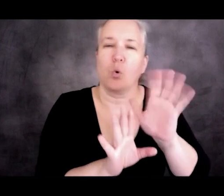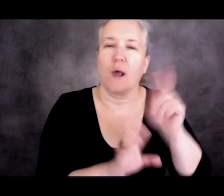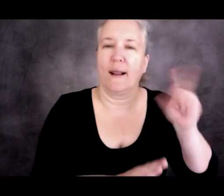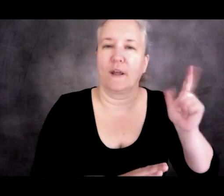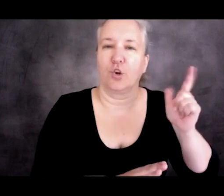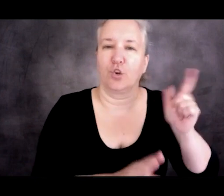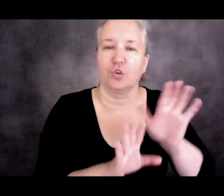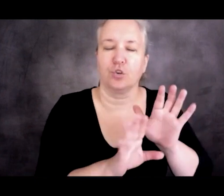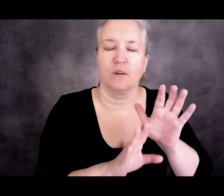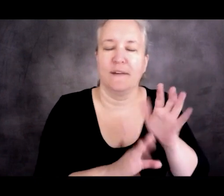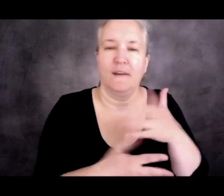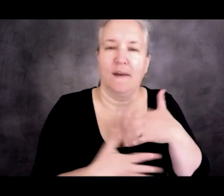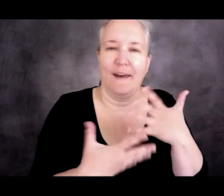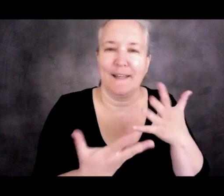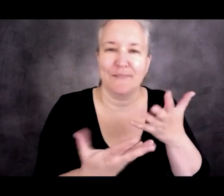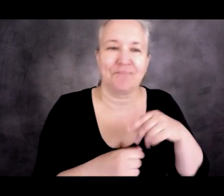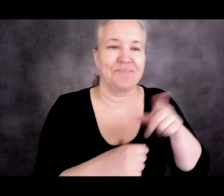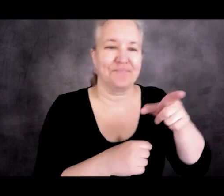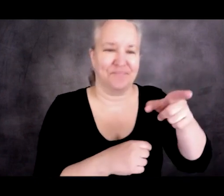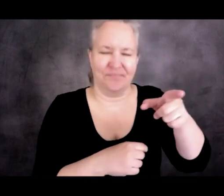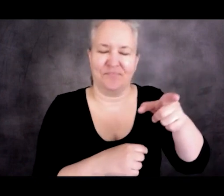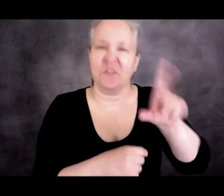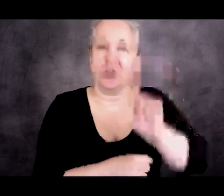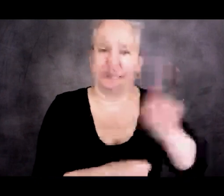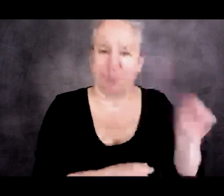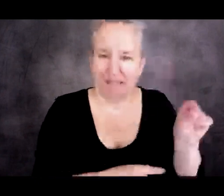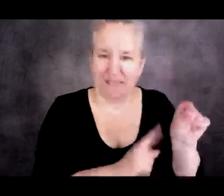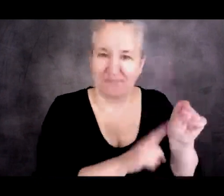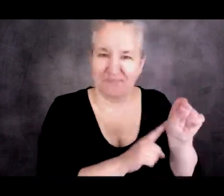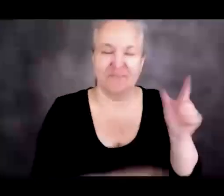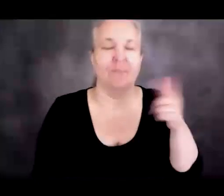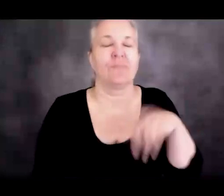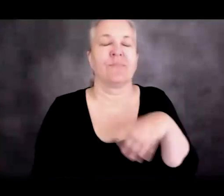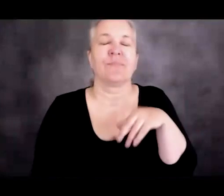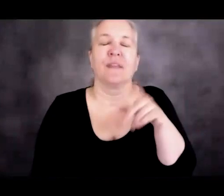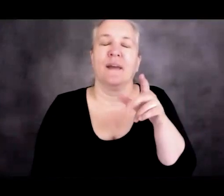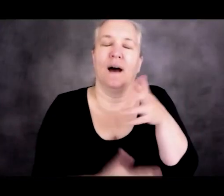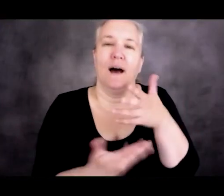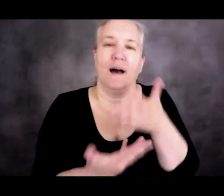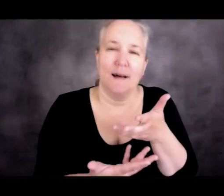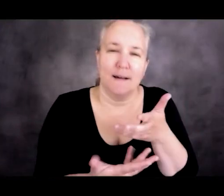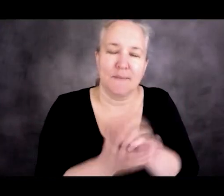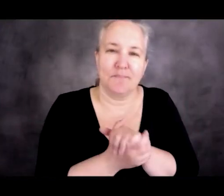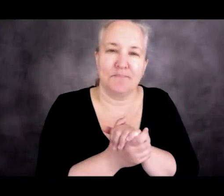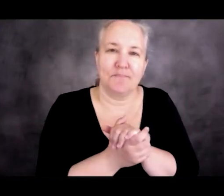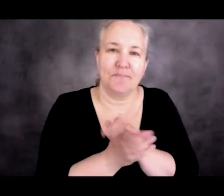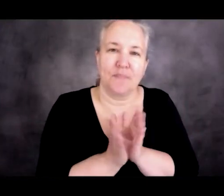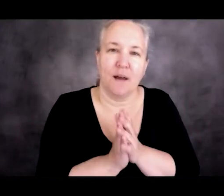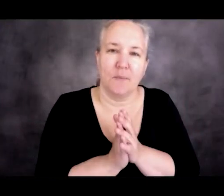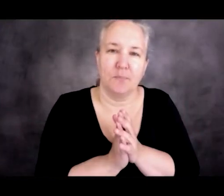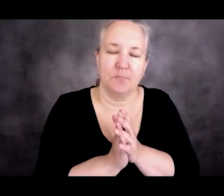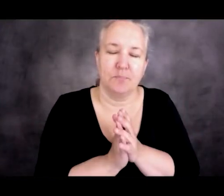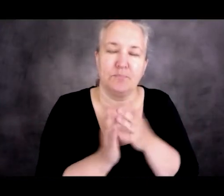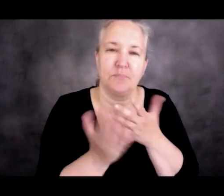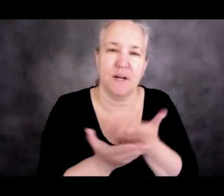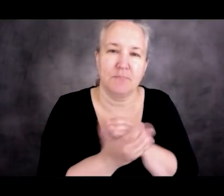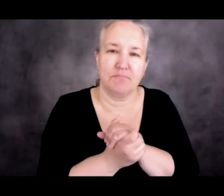So this would have been in 2020.